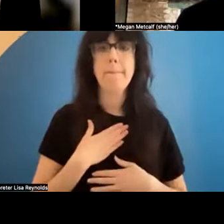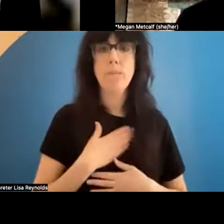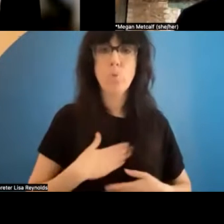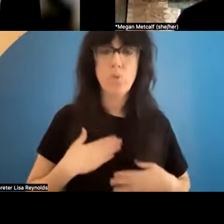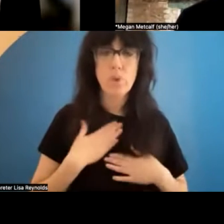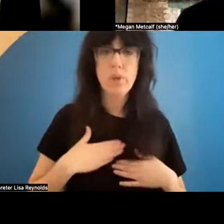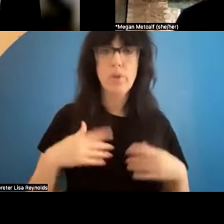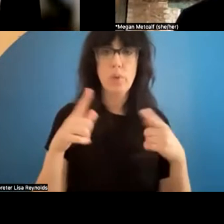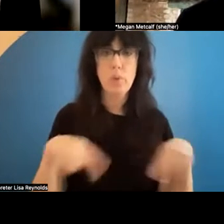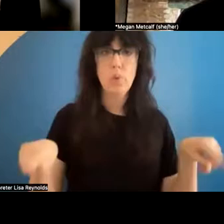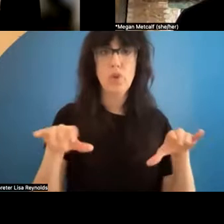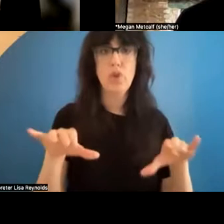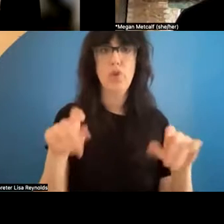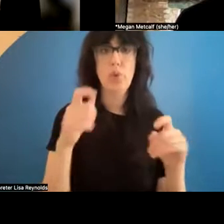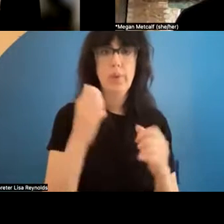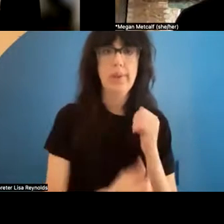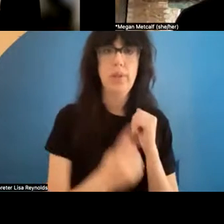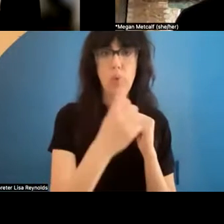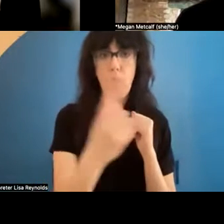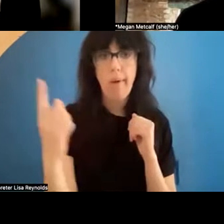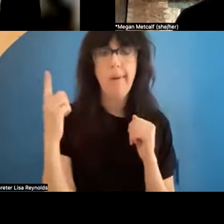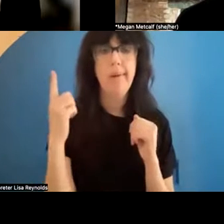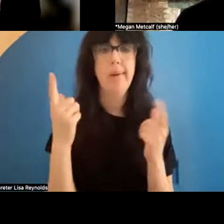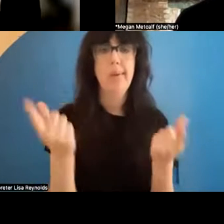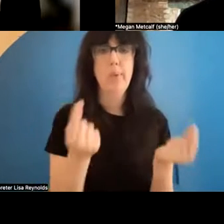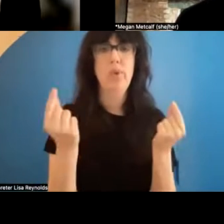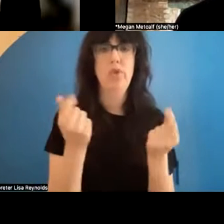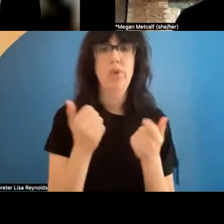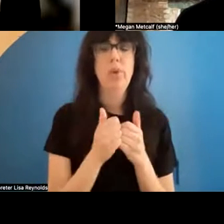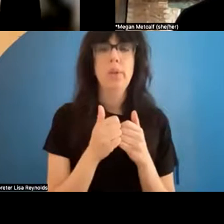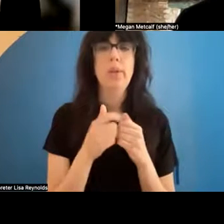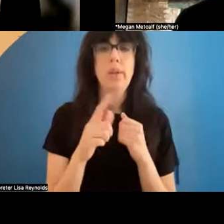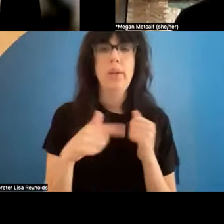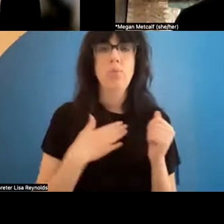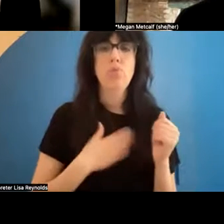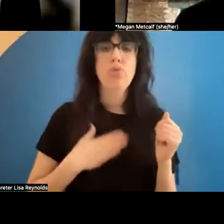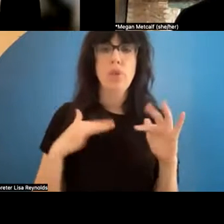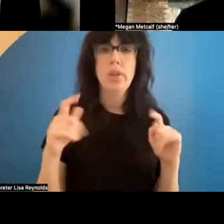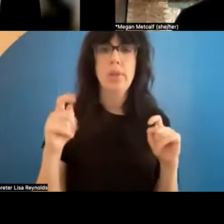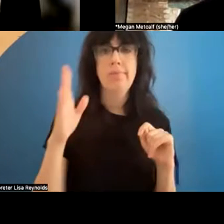doing, each one of you out there, what you're doing on your end . And the future looks great for breakdance. Omega